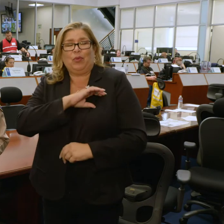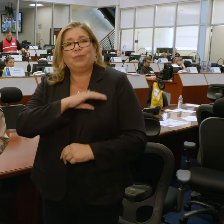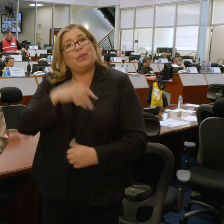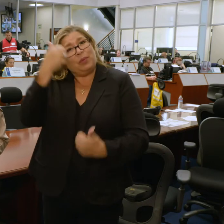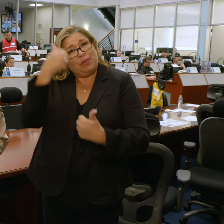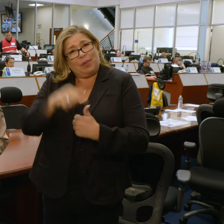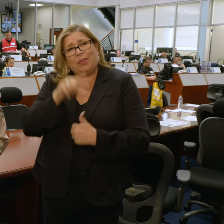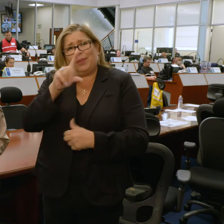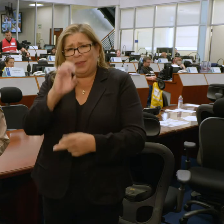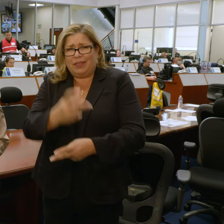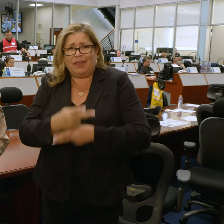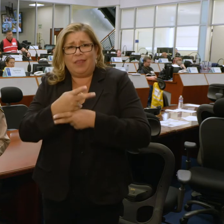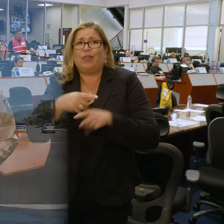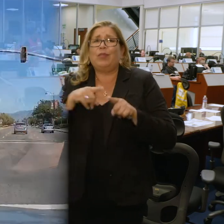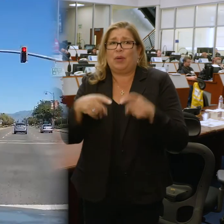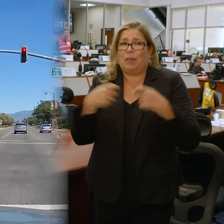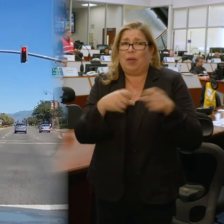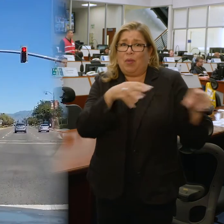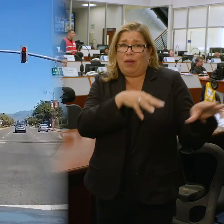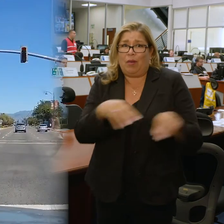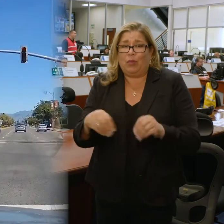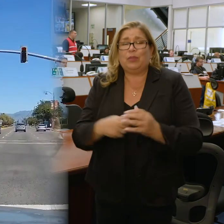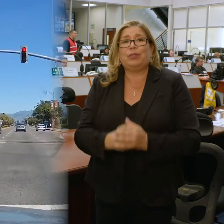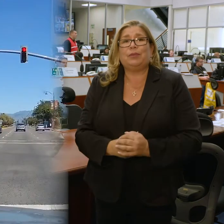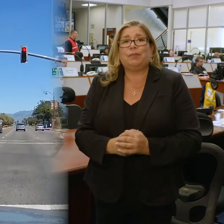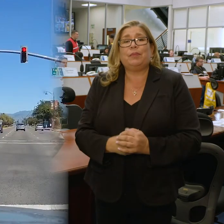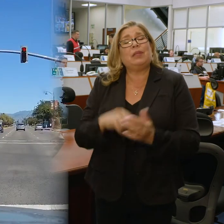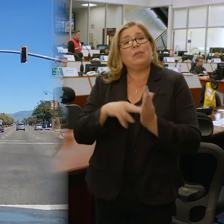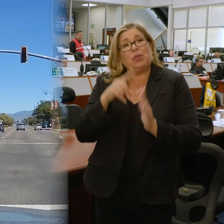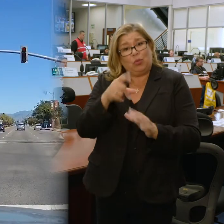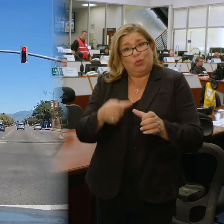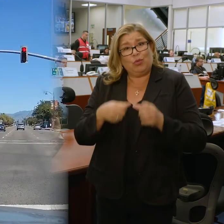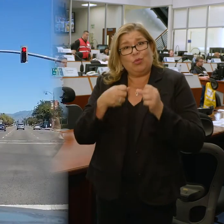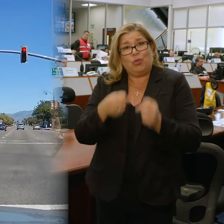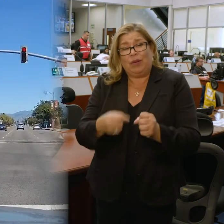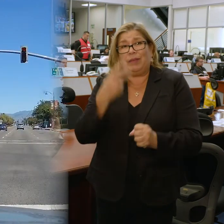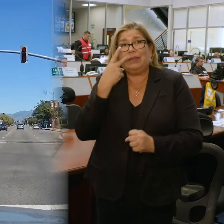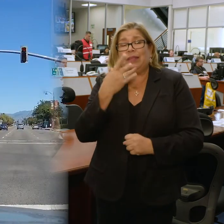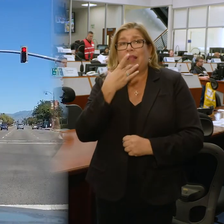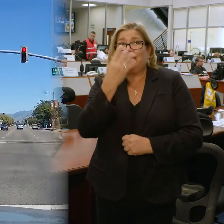during these power outages. Treat every flashing red light at intersections as